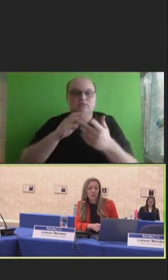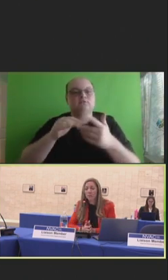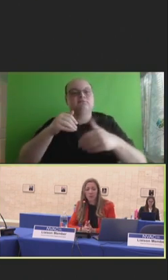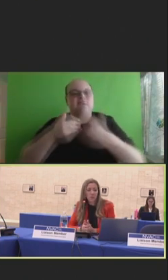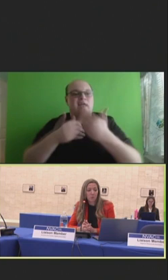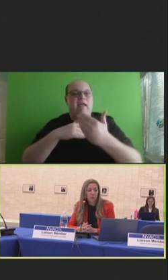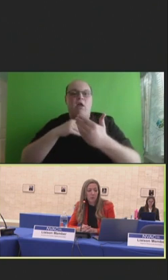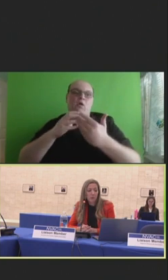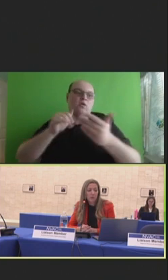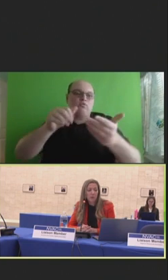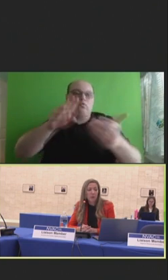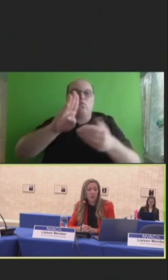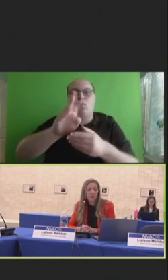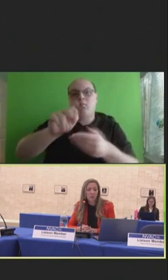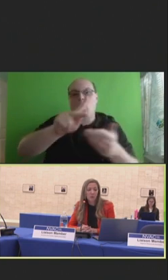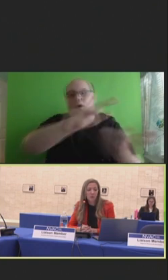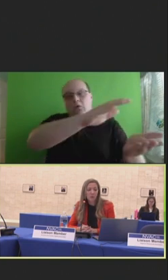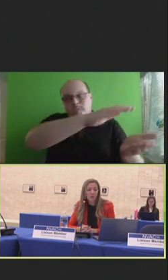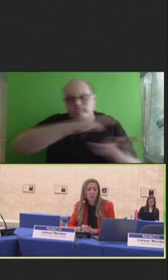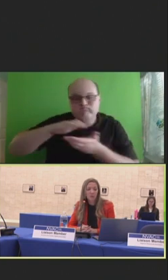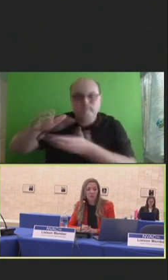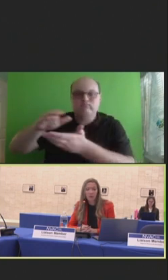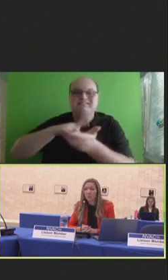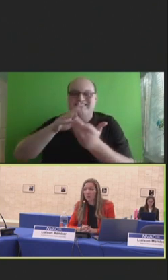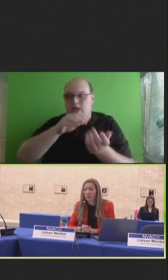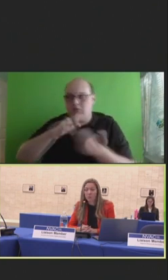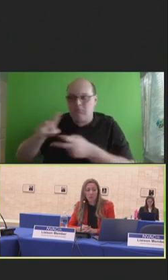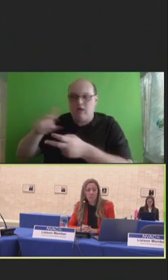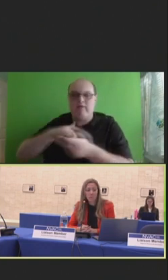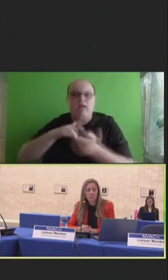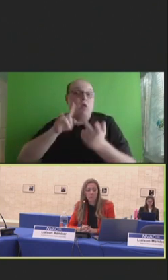bulk query and look forward to making this available in the coming months.